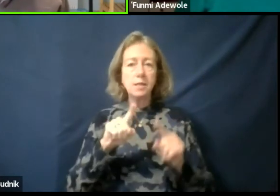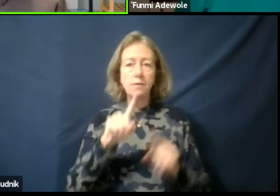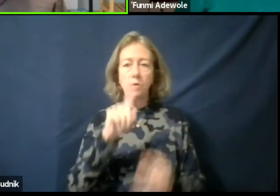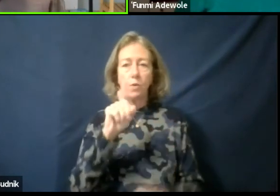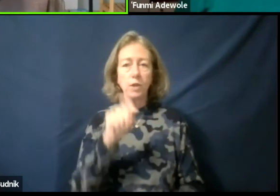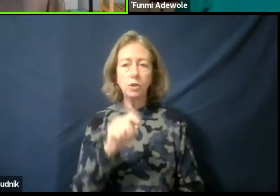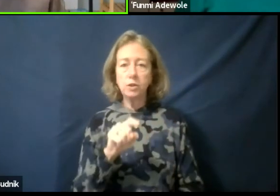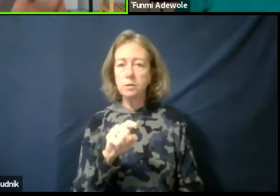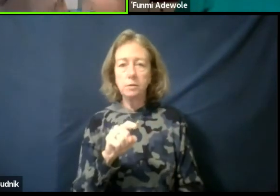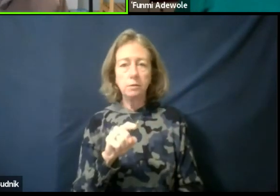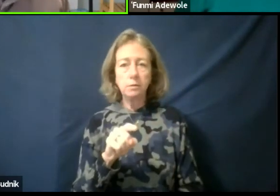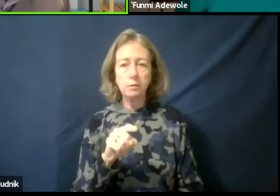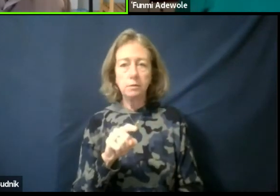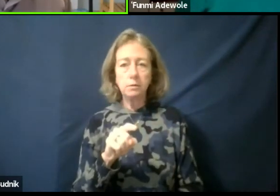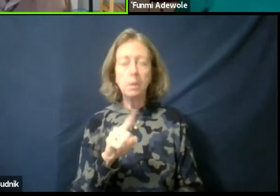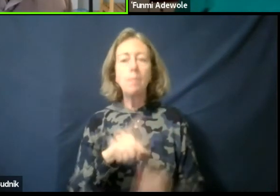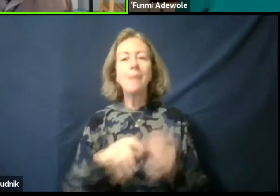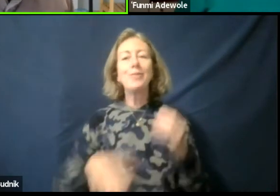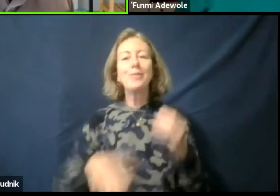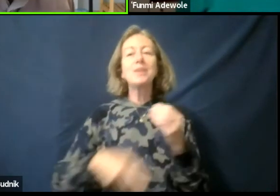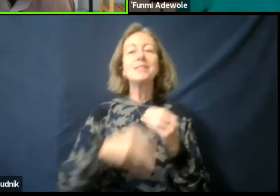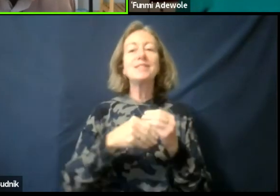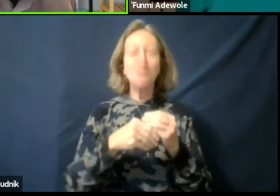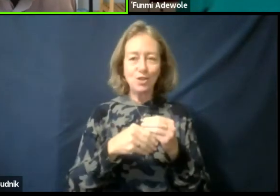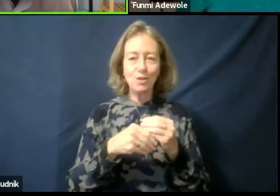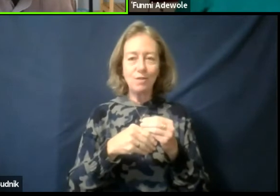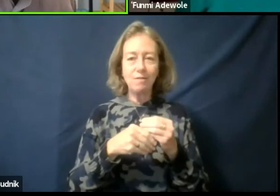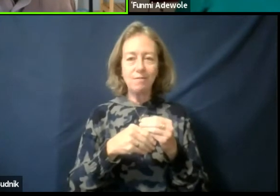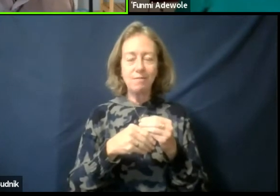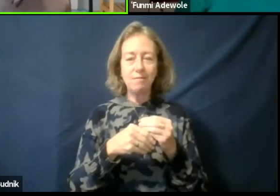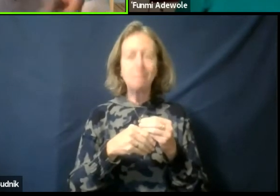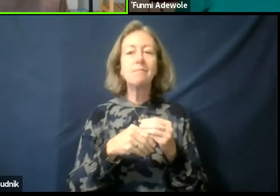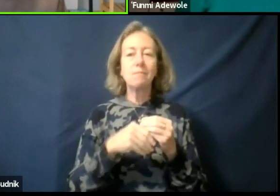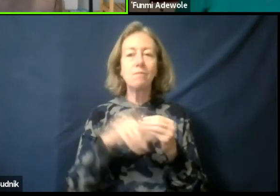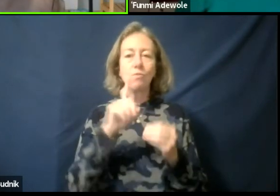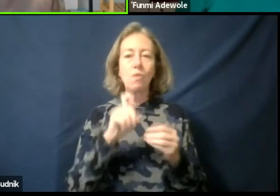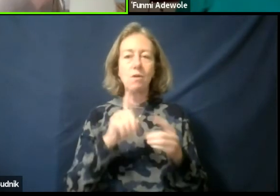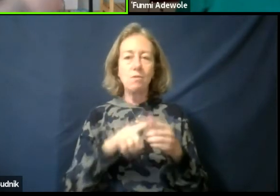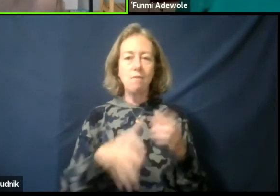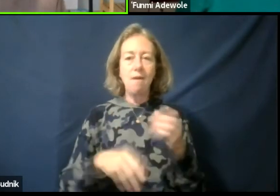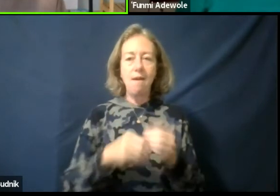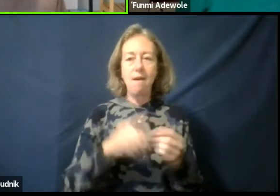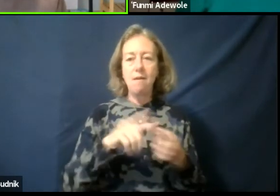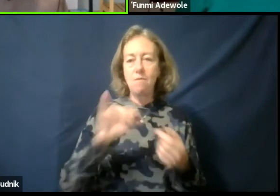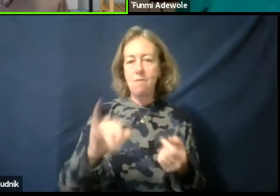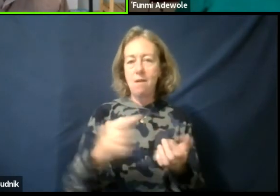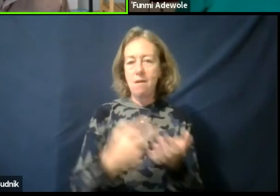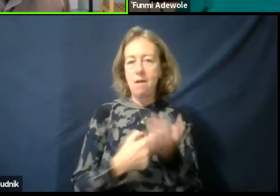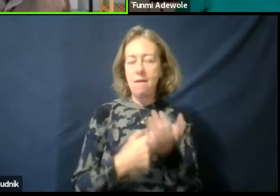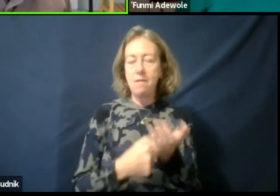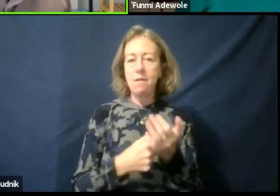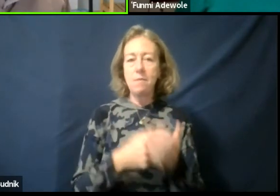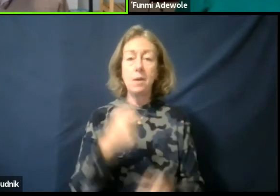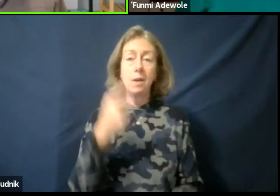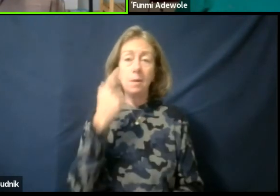In fact they are additional questions they should add on to that conversation. Because we know that the visual is very powerful.